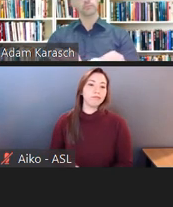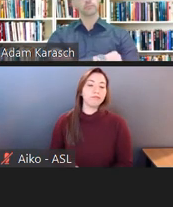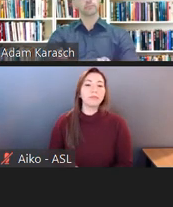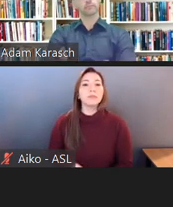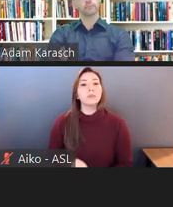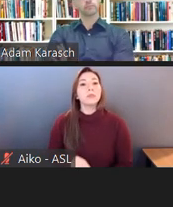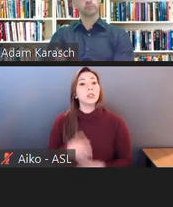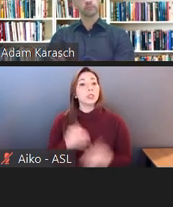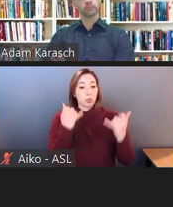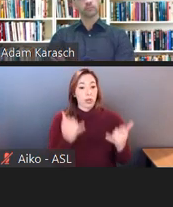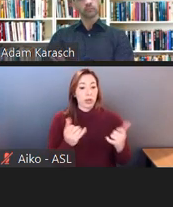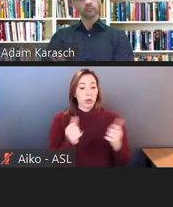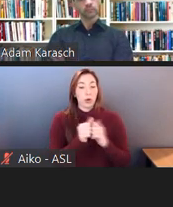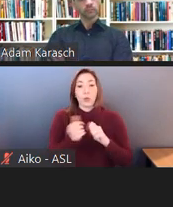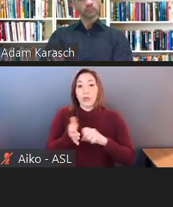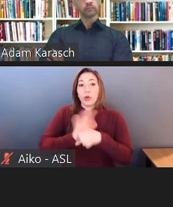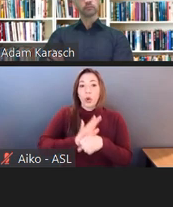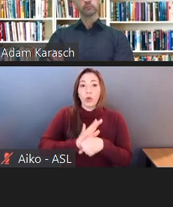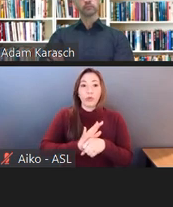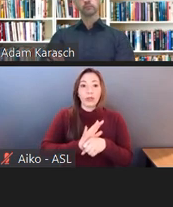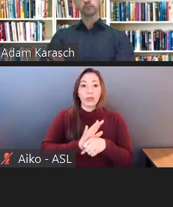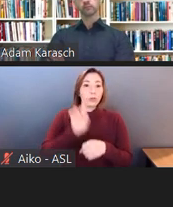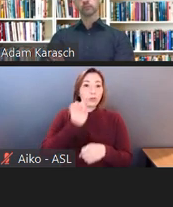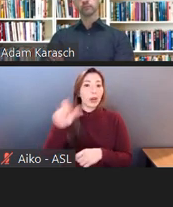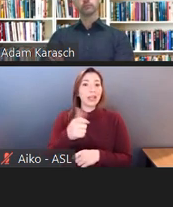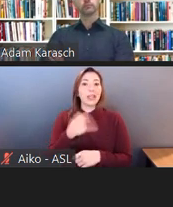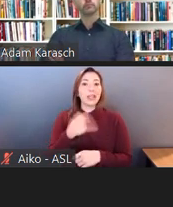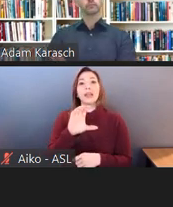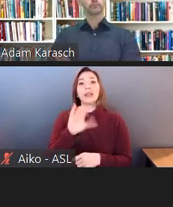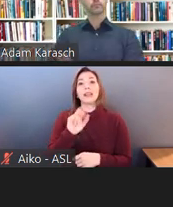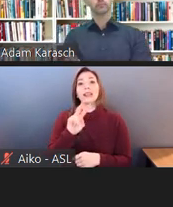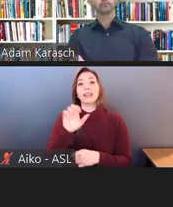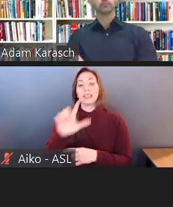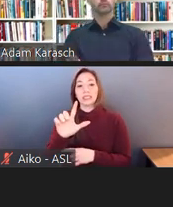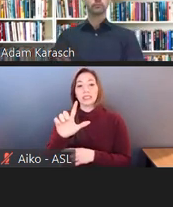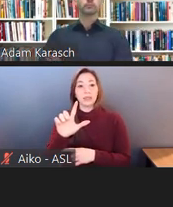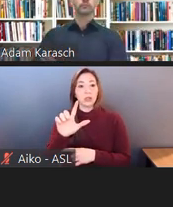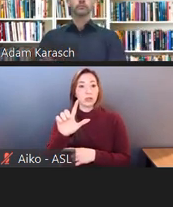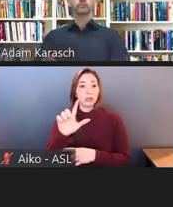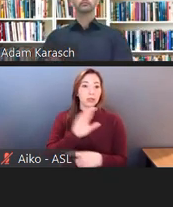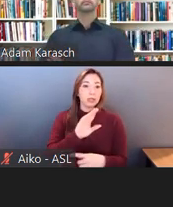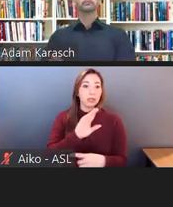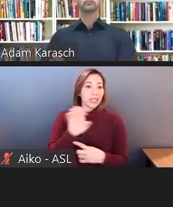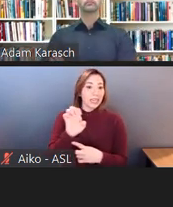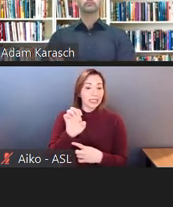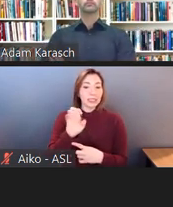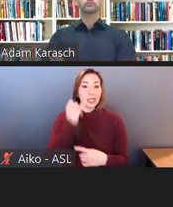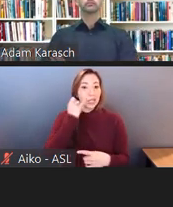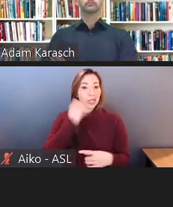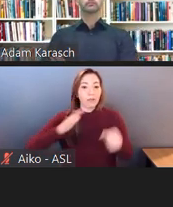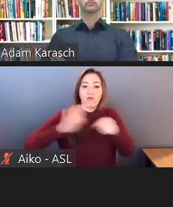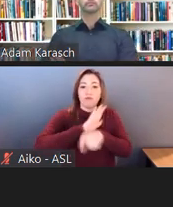jury trials for civil cases are halted entirely,